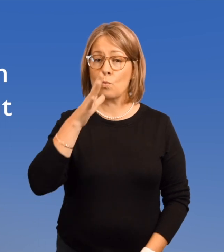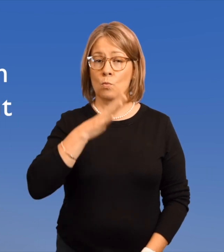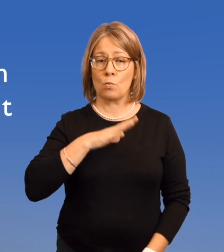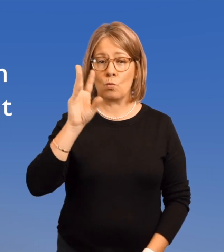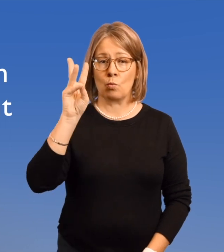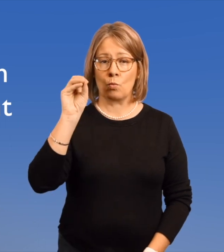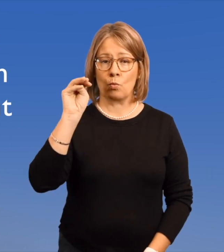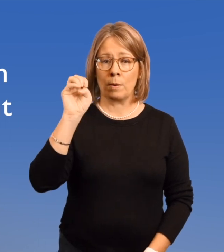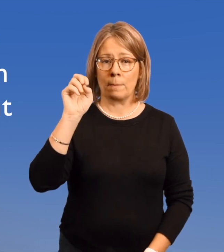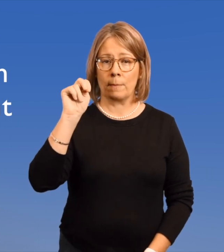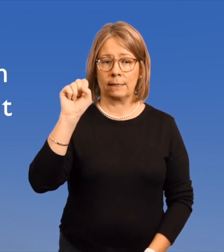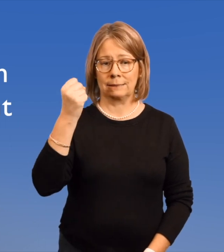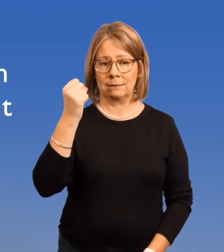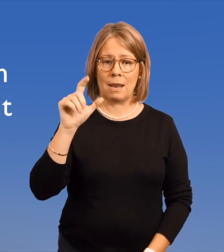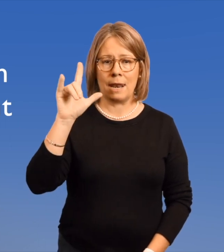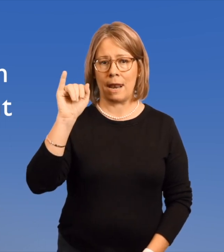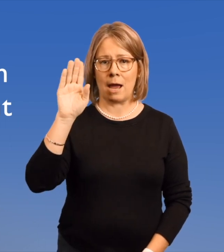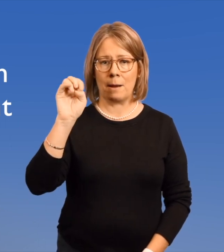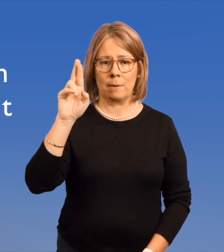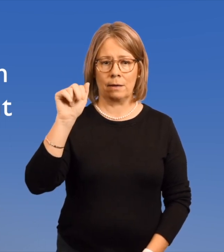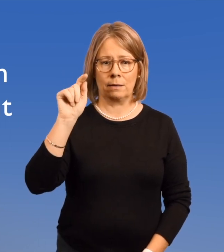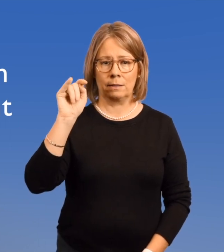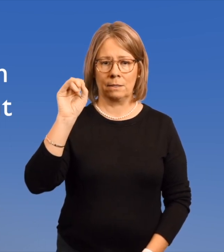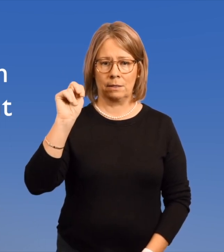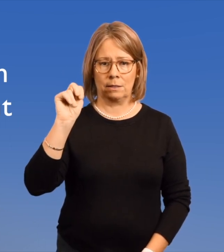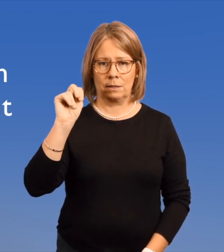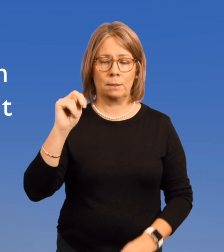Women's liberation --